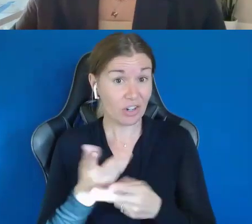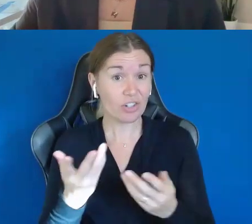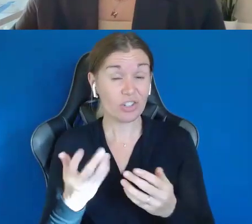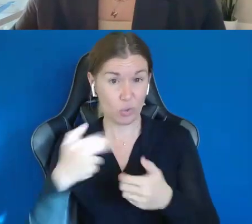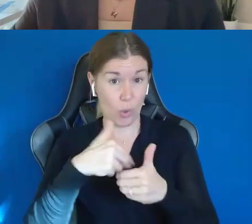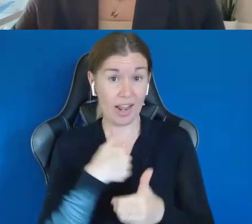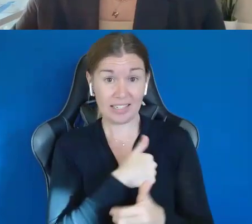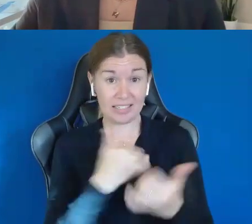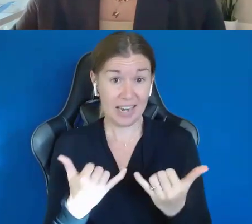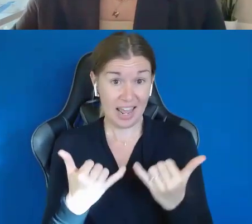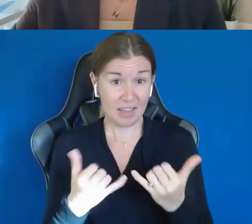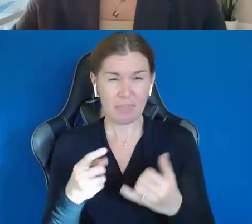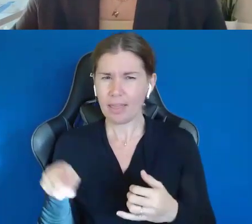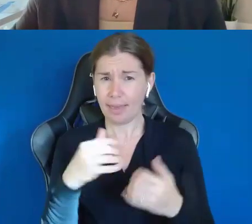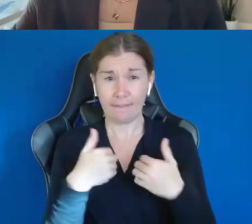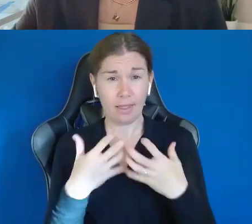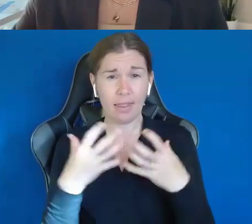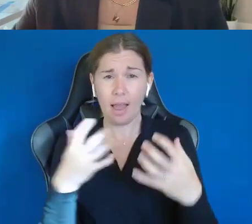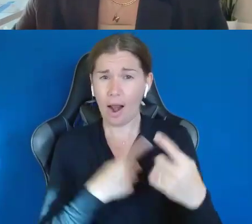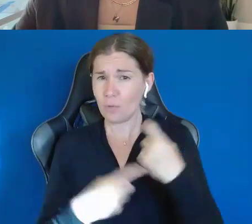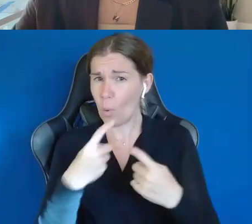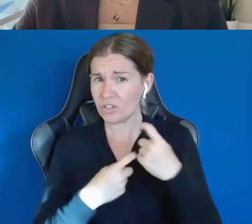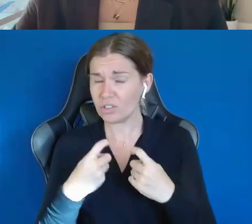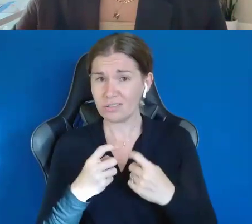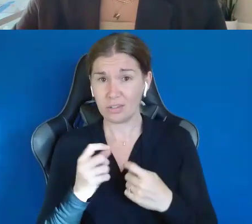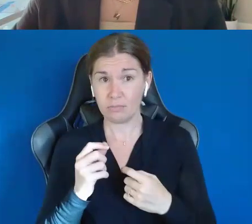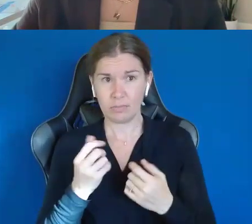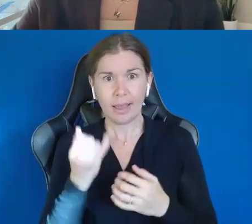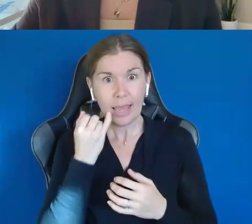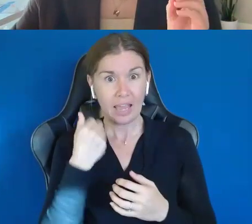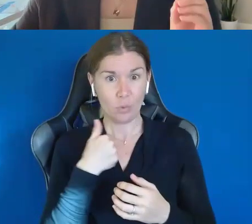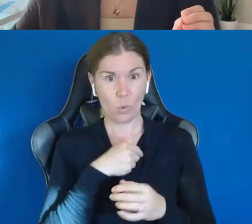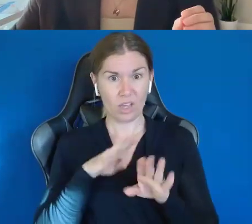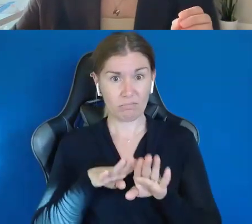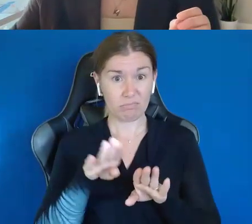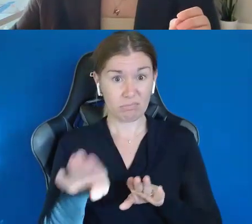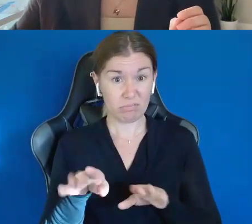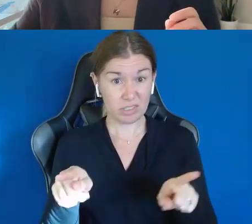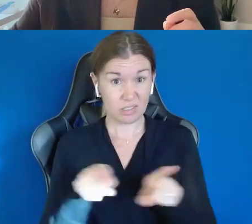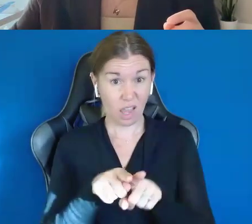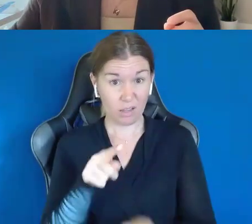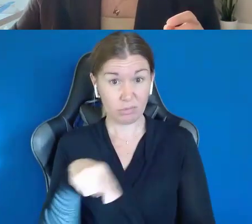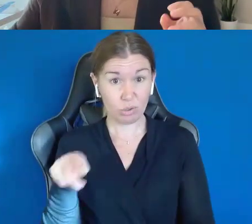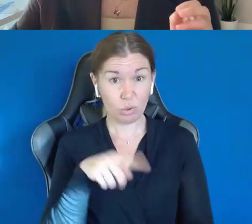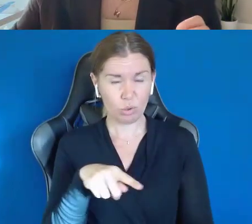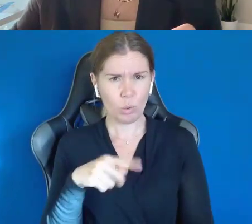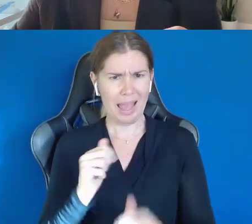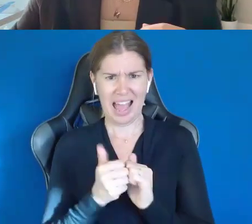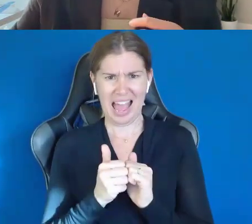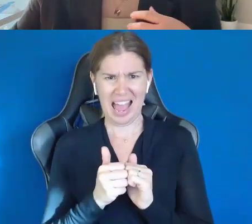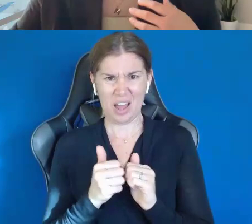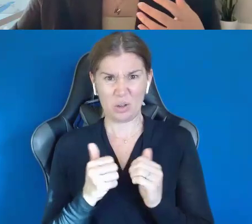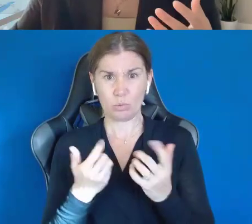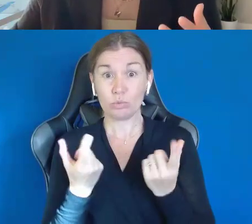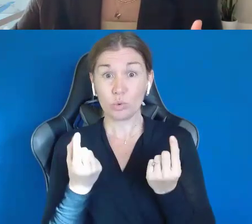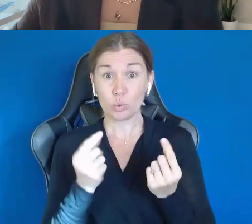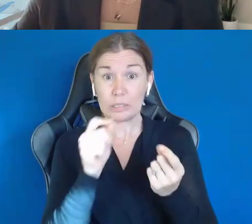a lot of questions of, if we do this, how do we really do the details, like formal legal